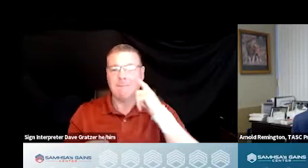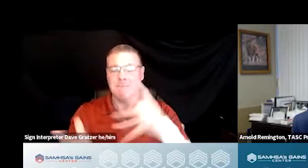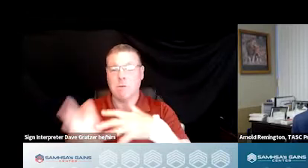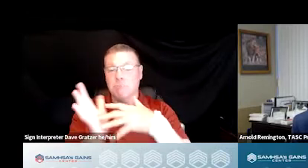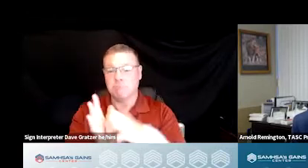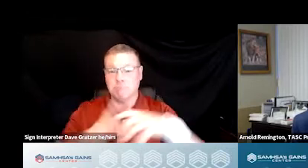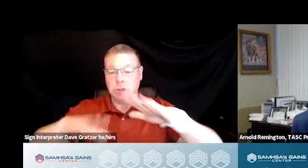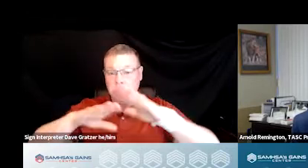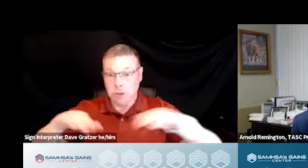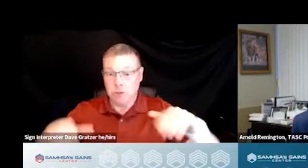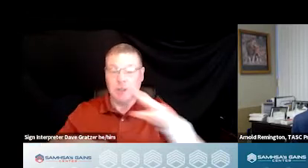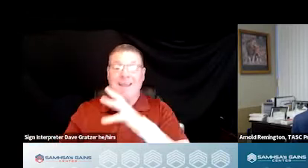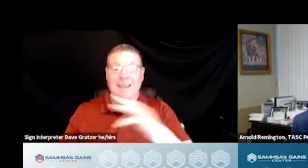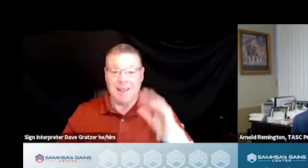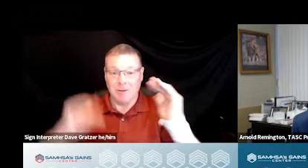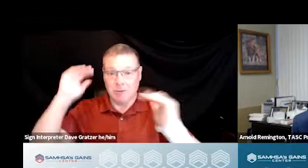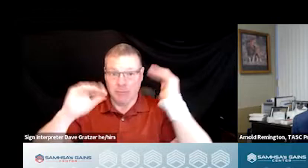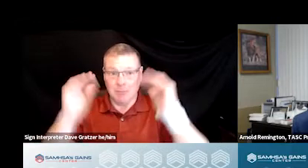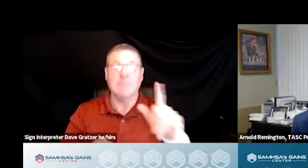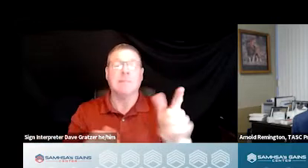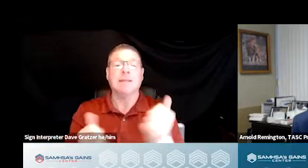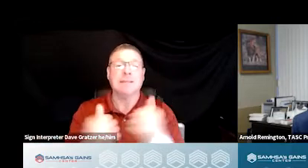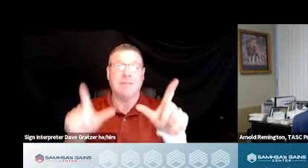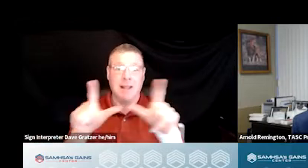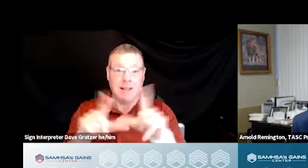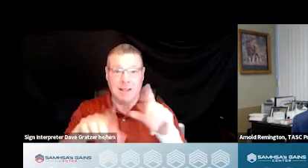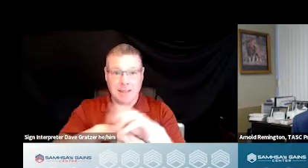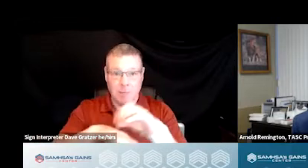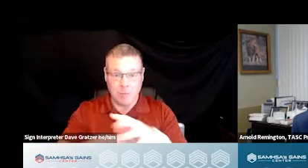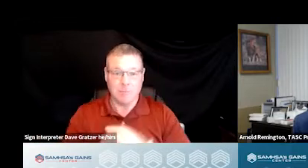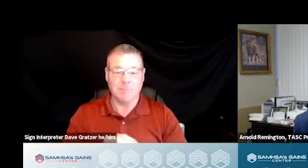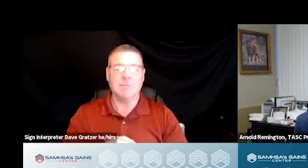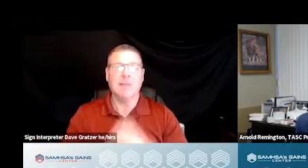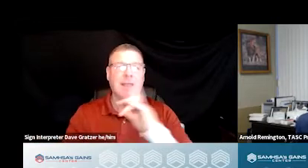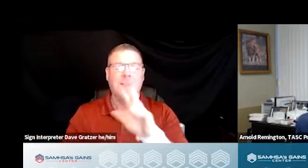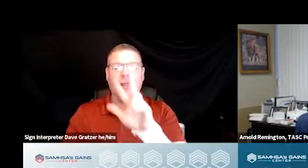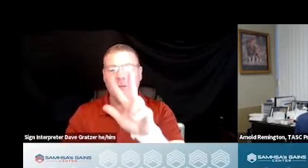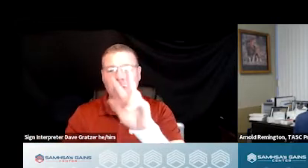Ms. Lewis is a licensed professional counselor. She has 32 years of experience working with all ages